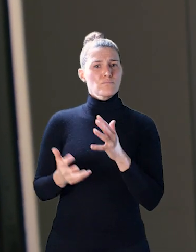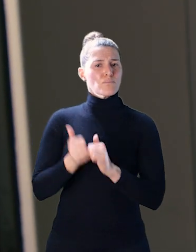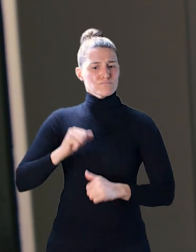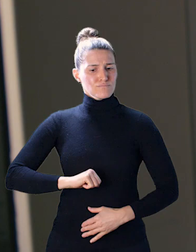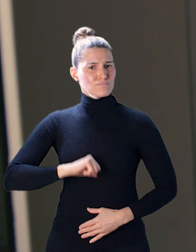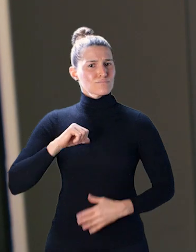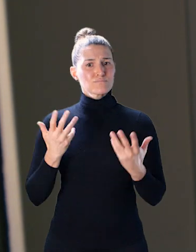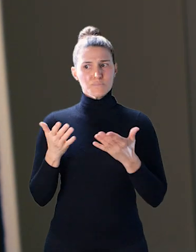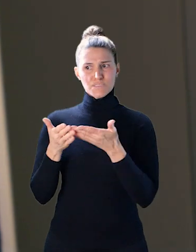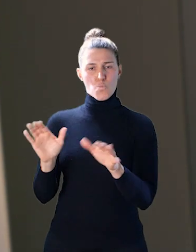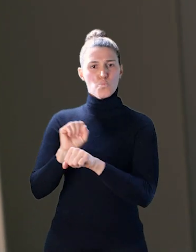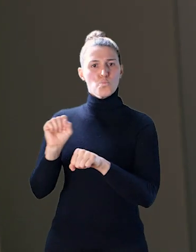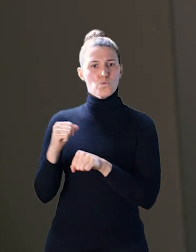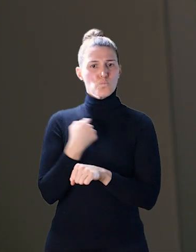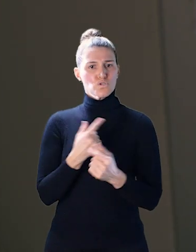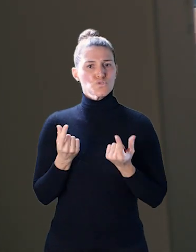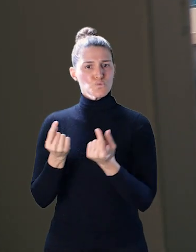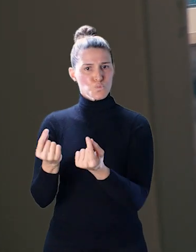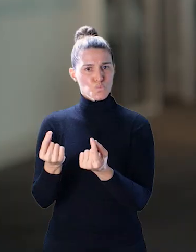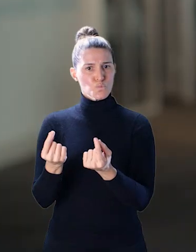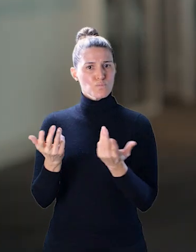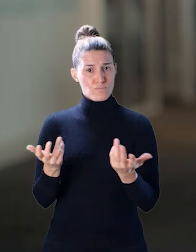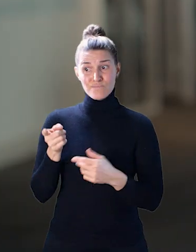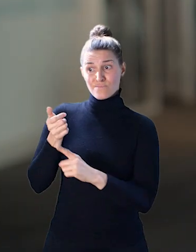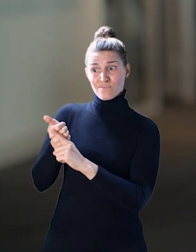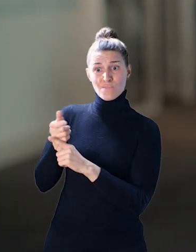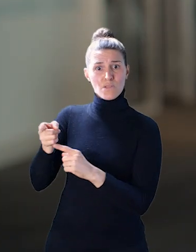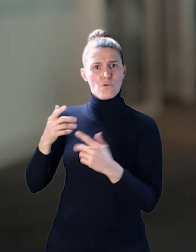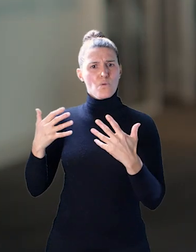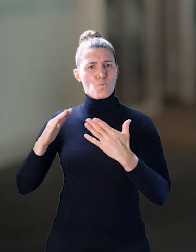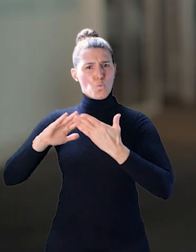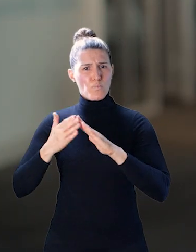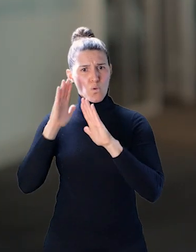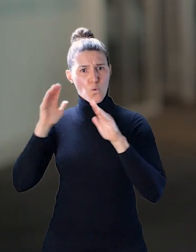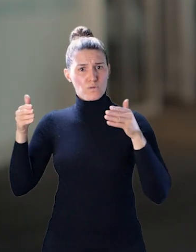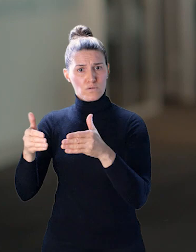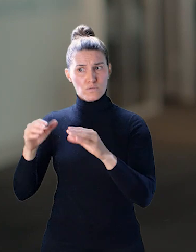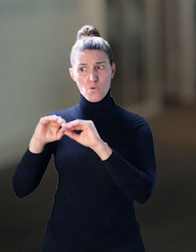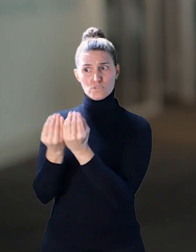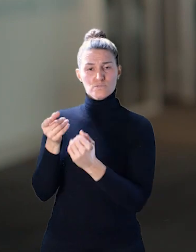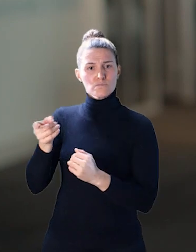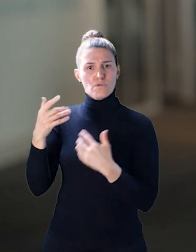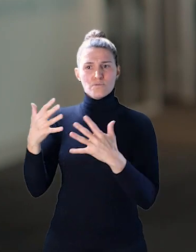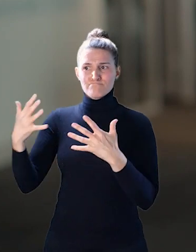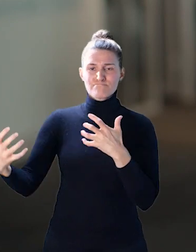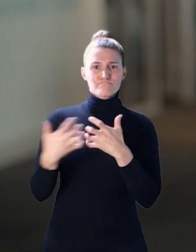pride is just the general work that we do. The fact that it's a very community orientated organization aligns well with my